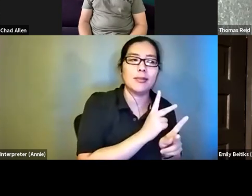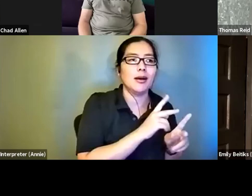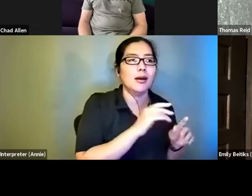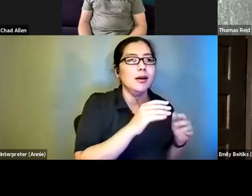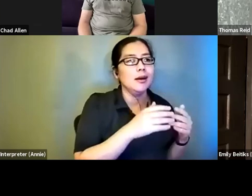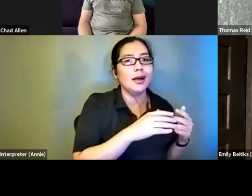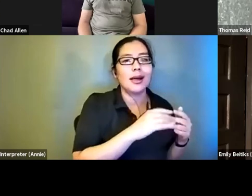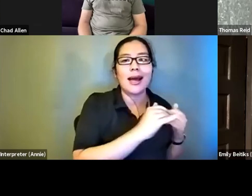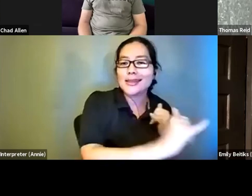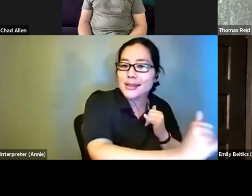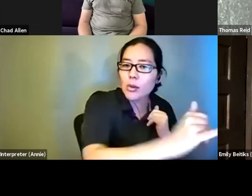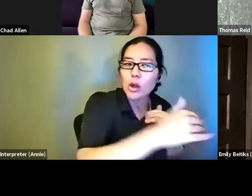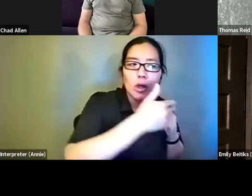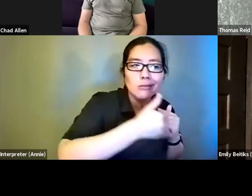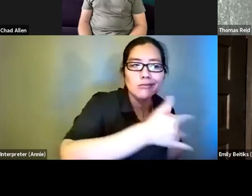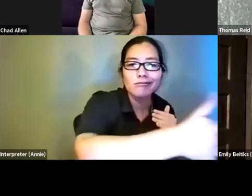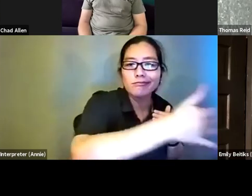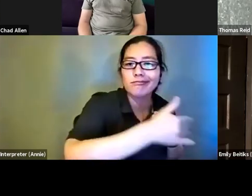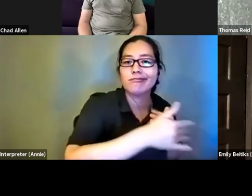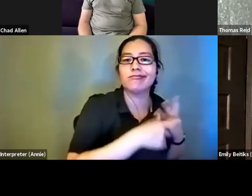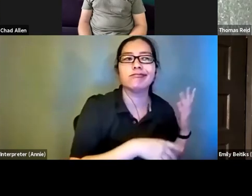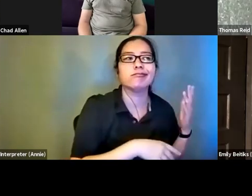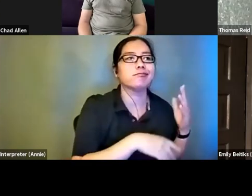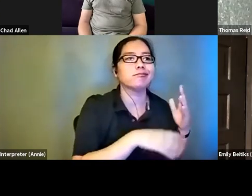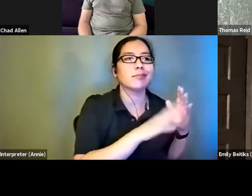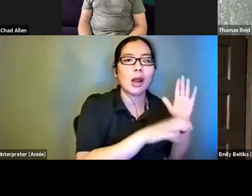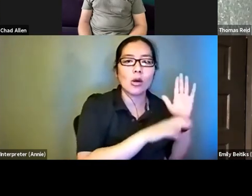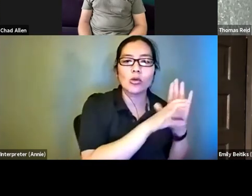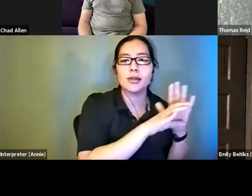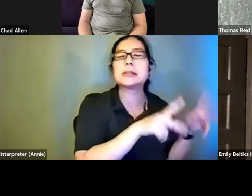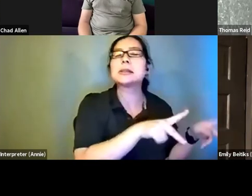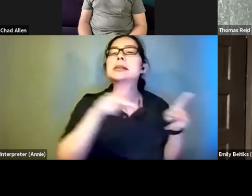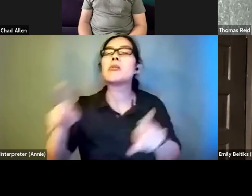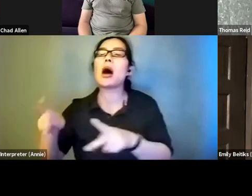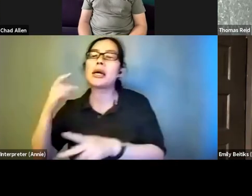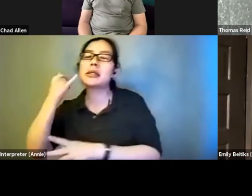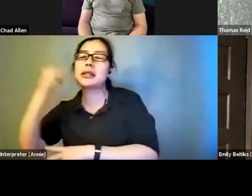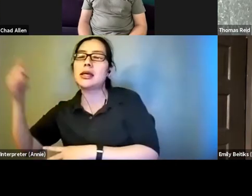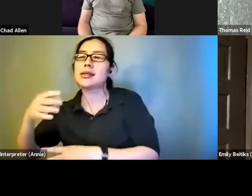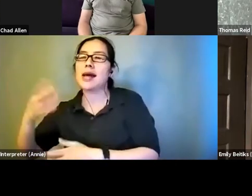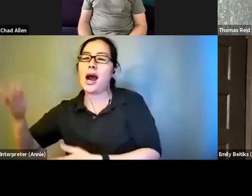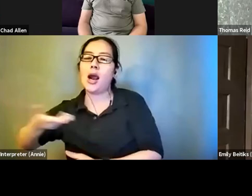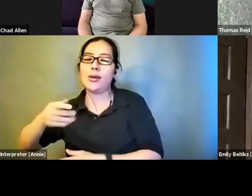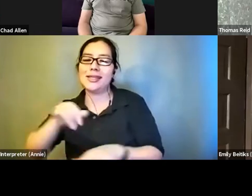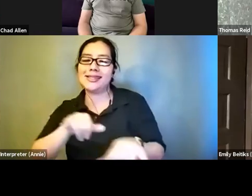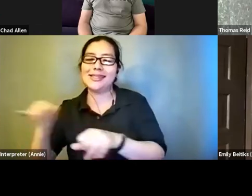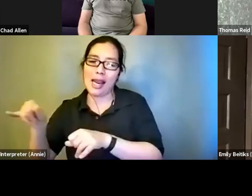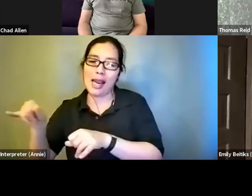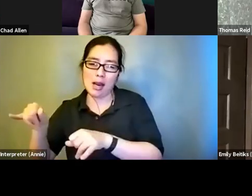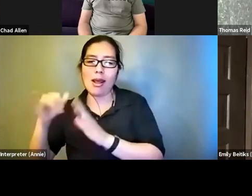similar illustrator for a comic series? >>>: I want to go to Rick for that one. That's something that happens within